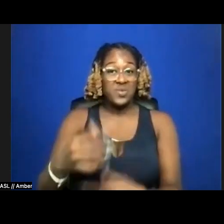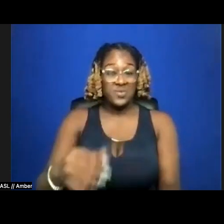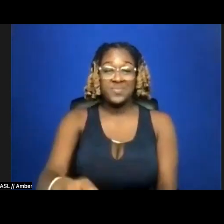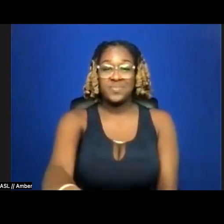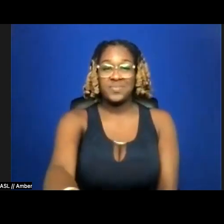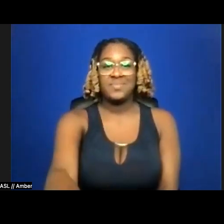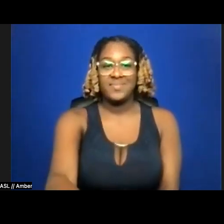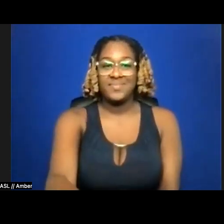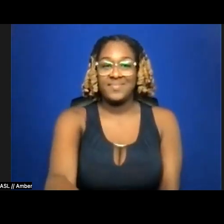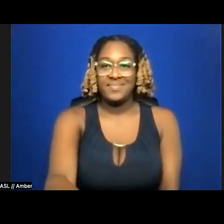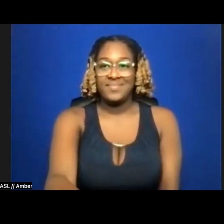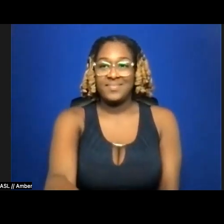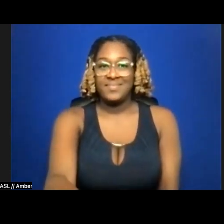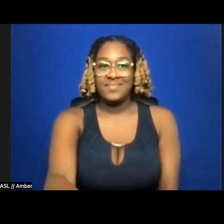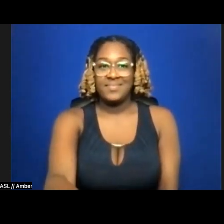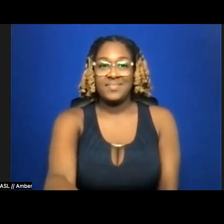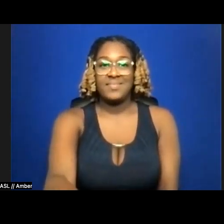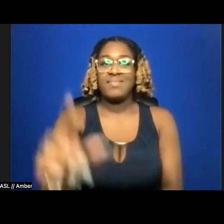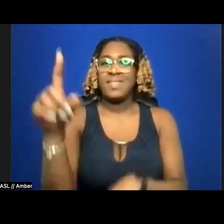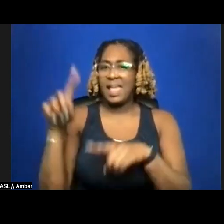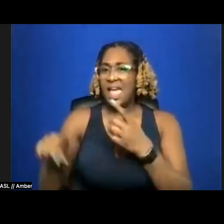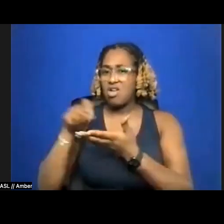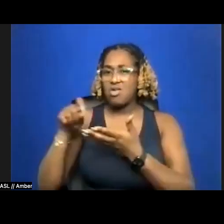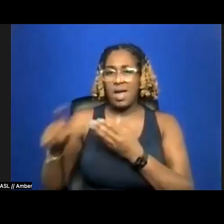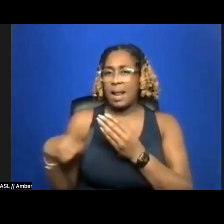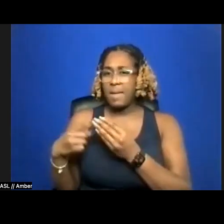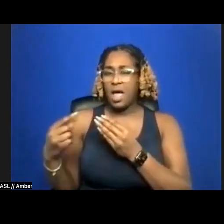can't write about the ocean without it being about slavery